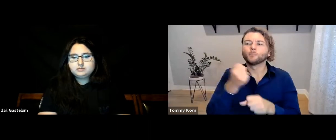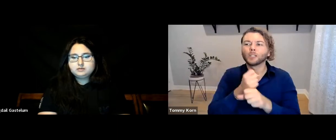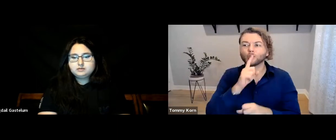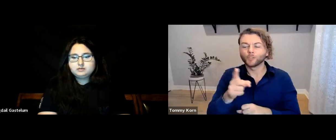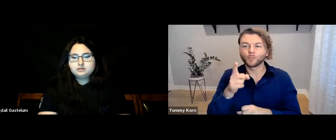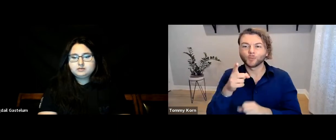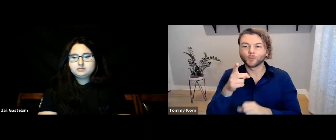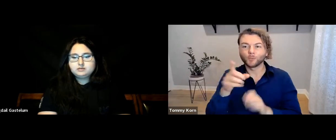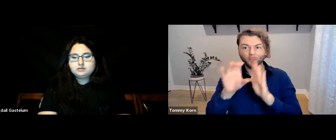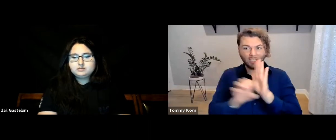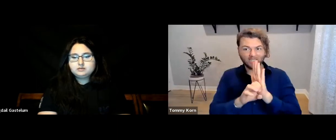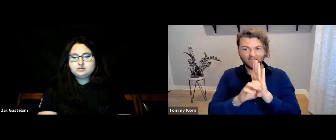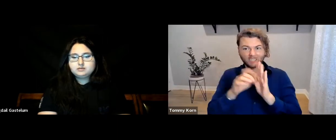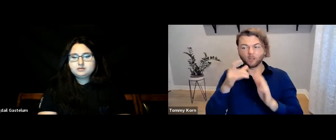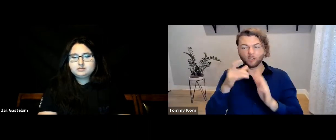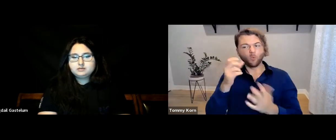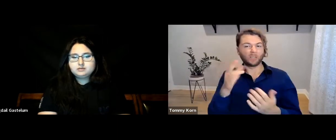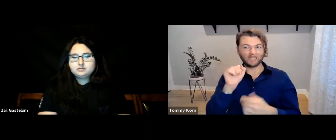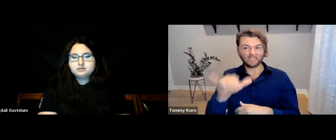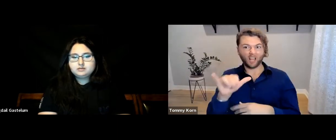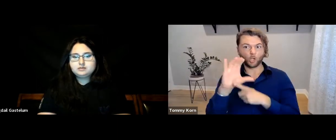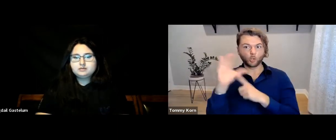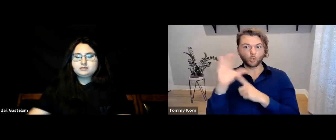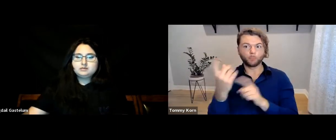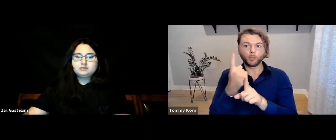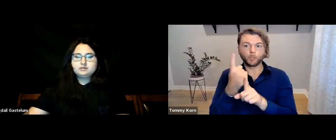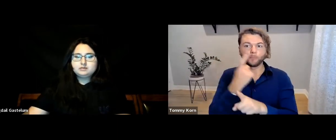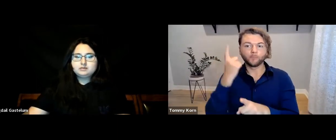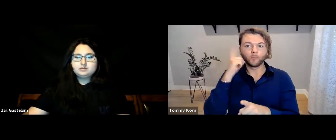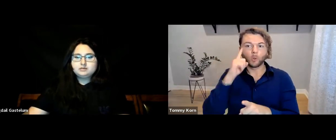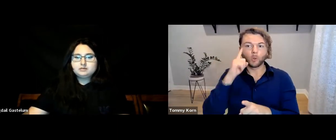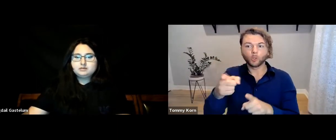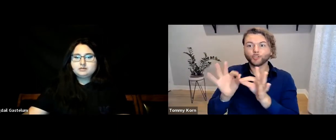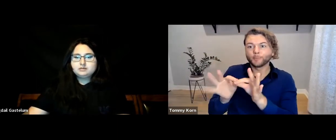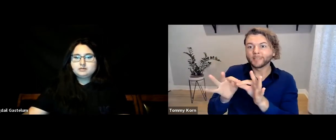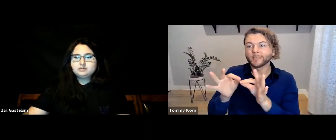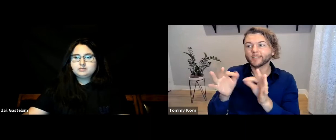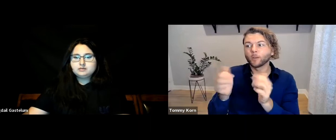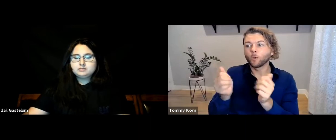Make sure that you are aware of the code of ethics, and consider if it’s culturally appropriate for you to take assignments